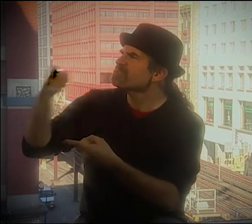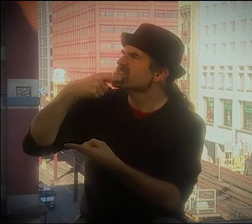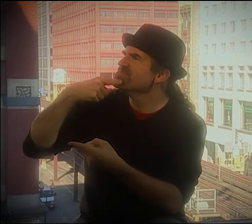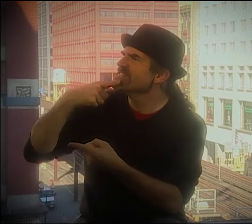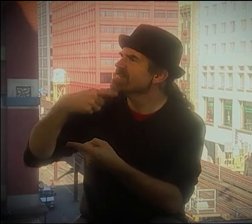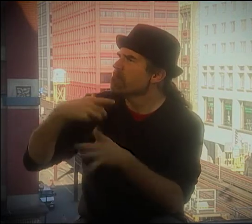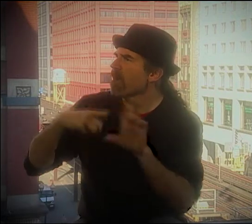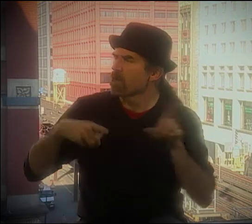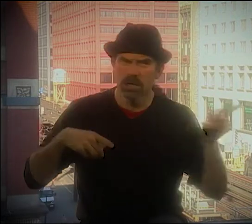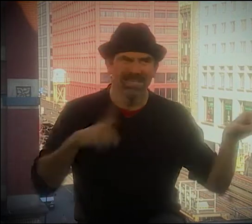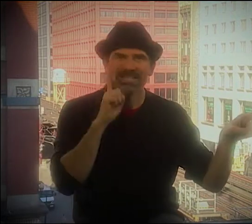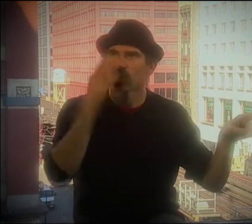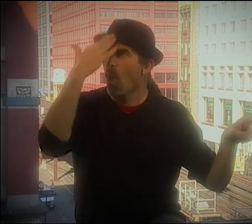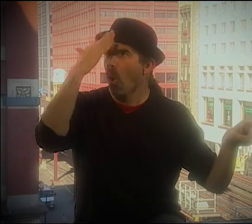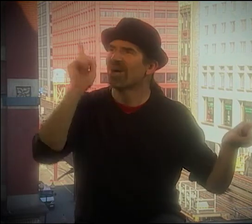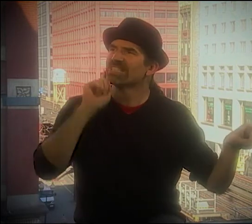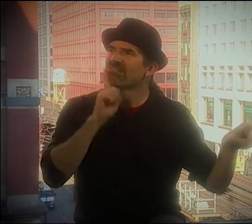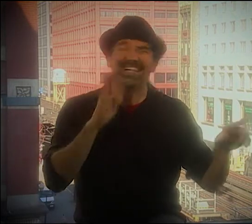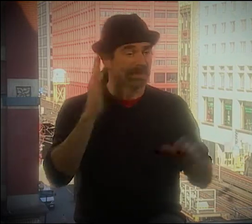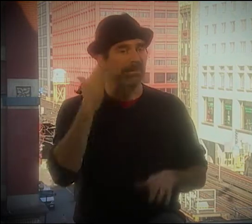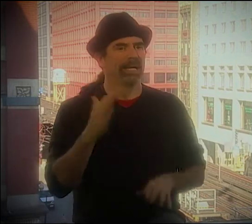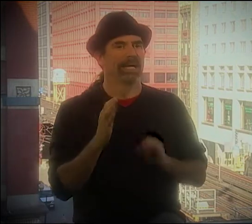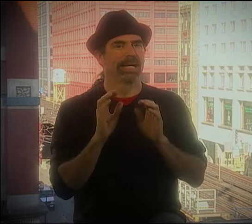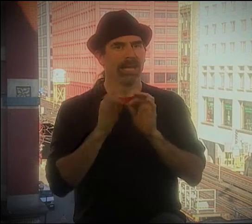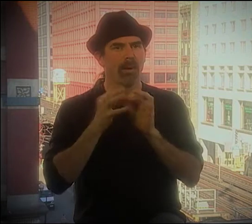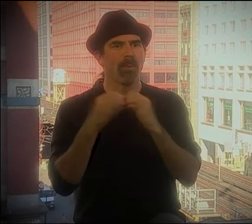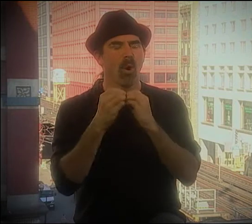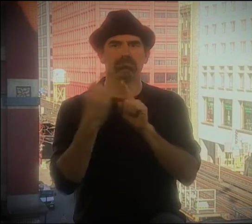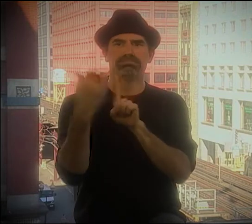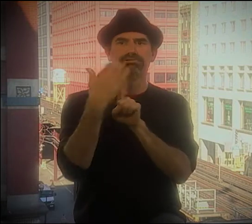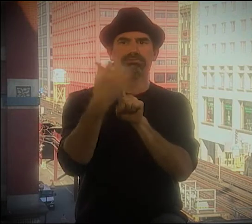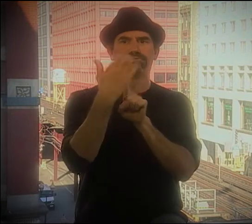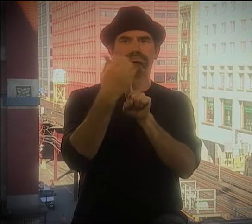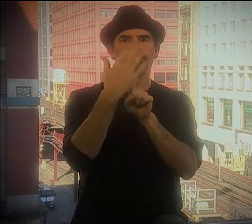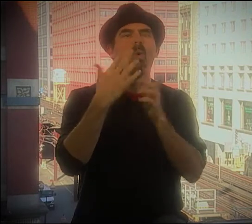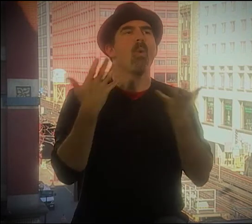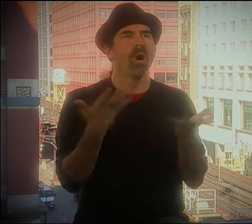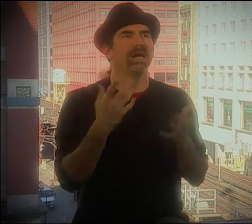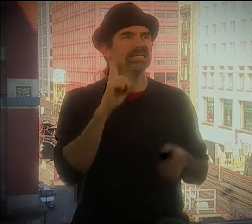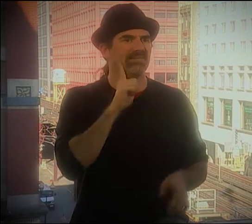THEY WANTED TO KNOW HOW COULD WE COMMUNICATE WHAT IT IS THAT YOU'RE EXPRESSING.